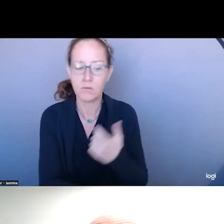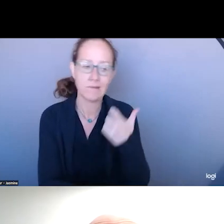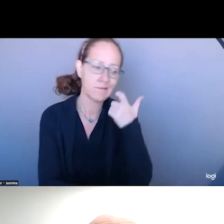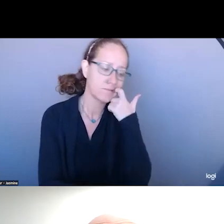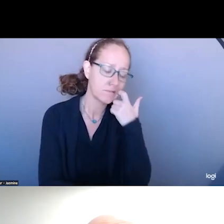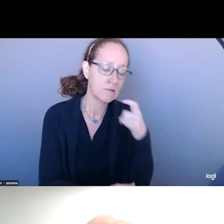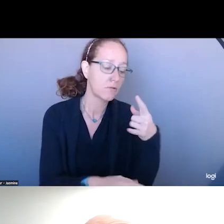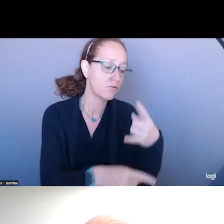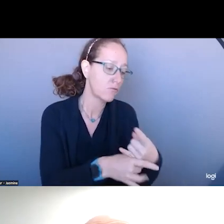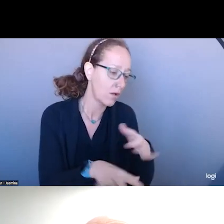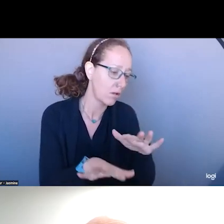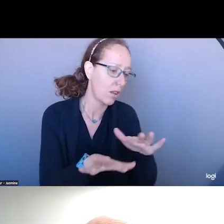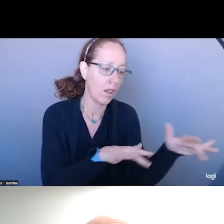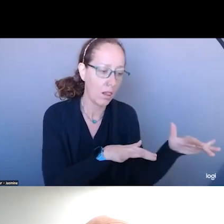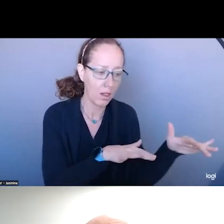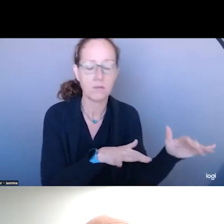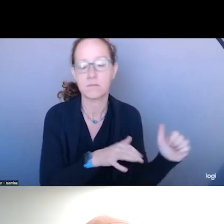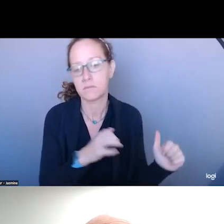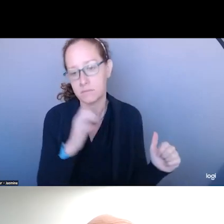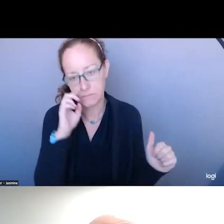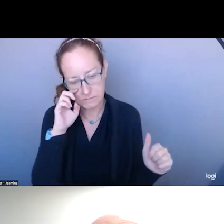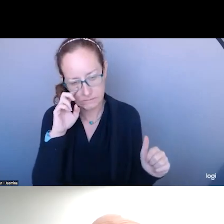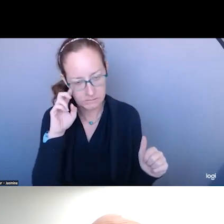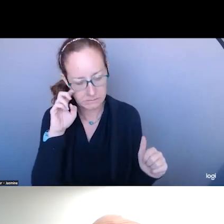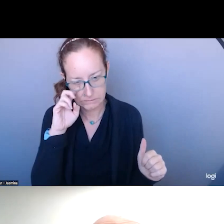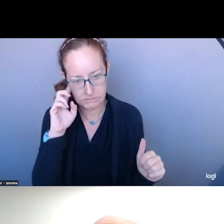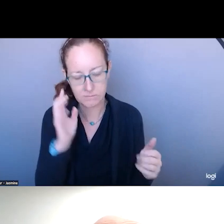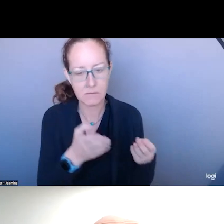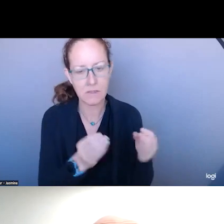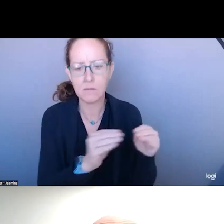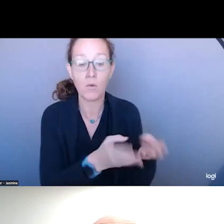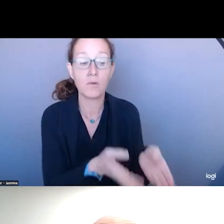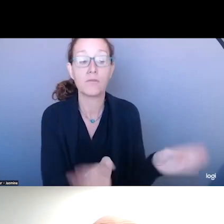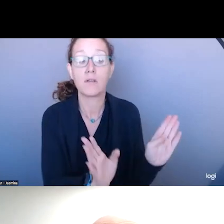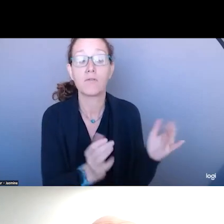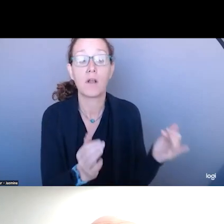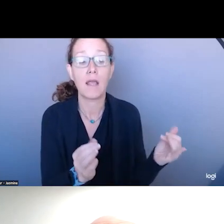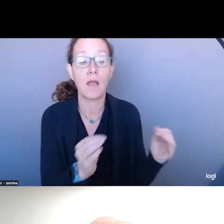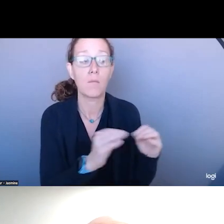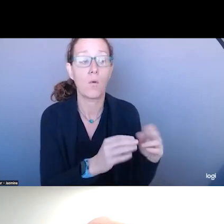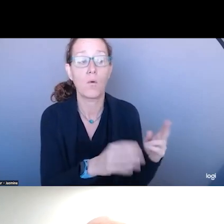I THINK THE PRESIDENT'S INCORPORATION OF ADDICTION AND MENTAL